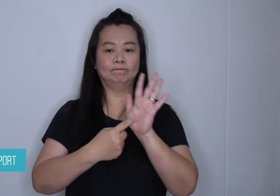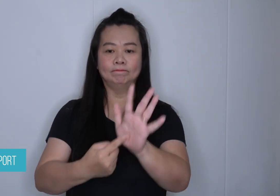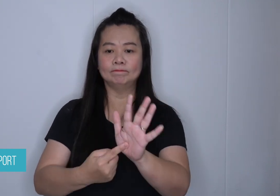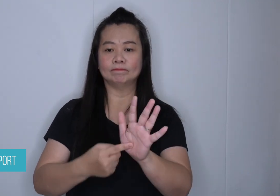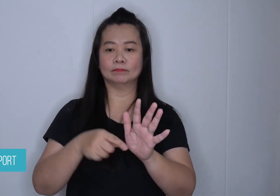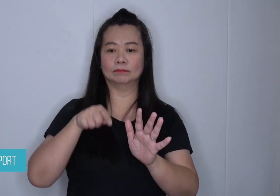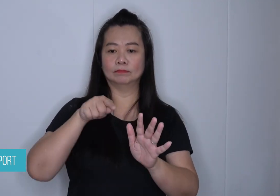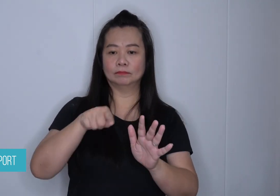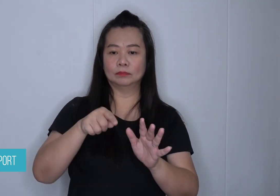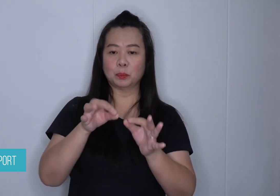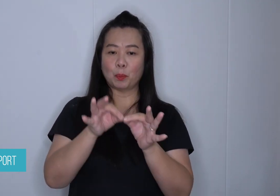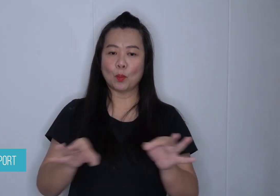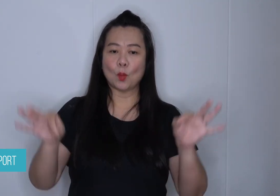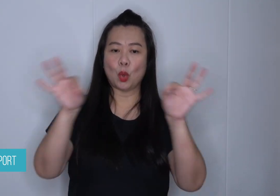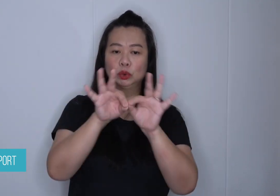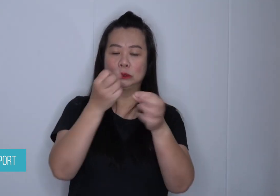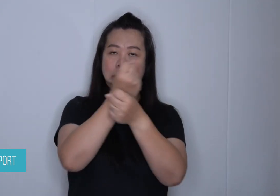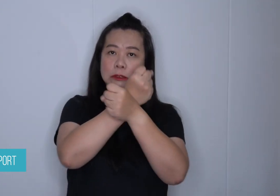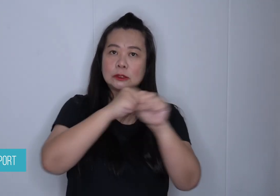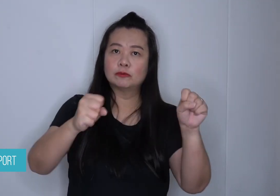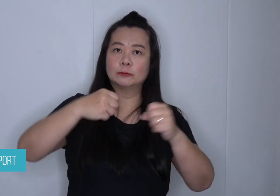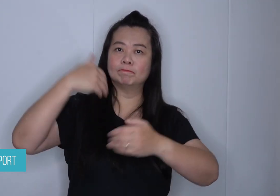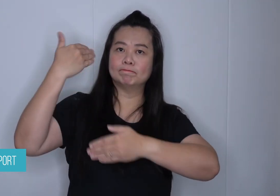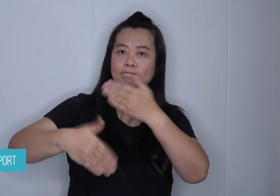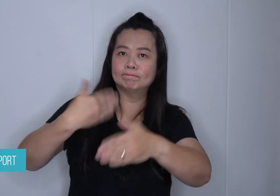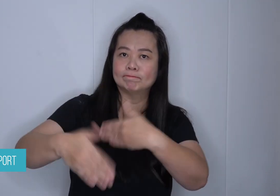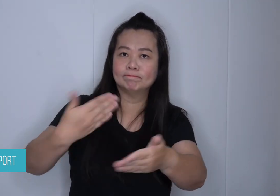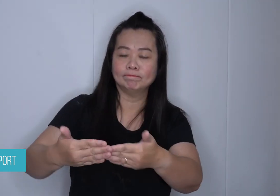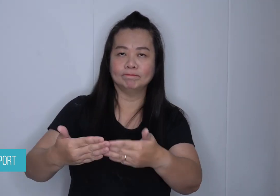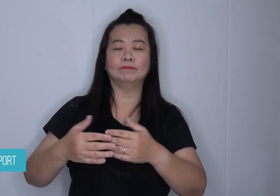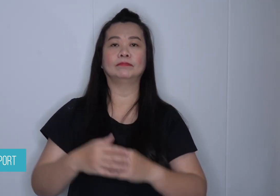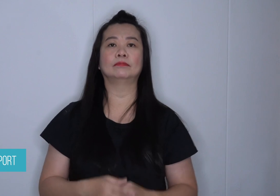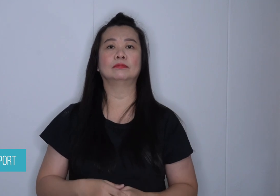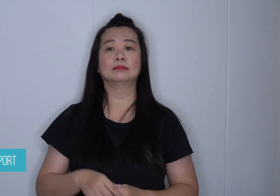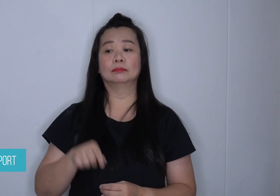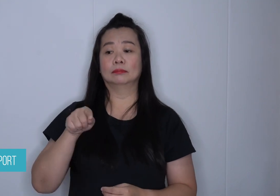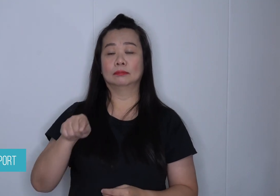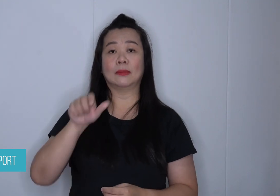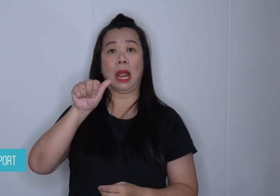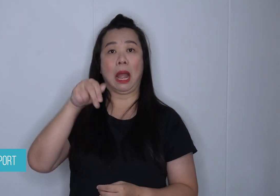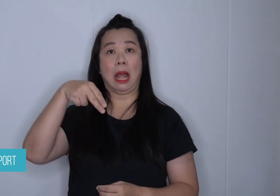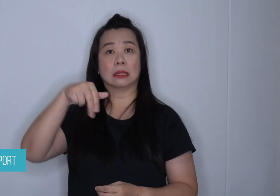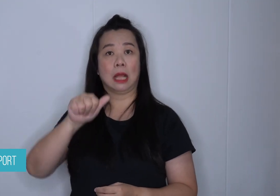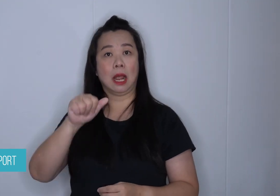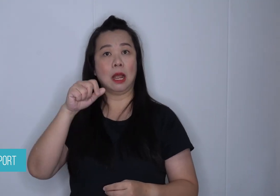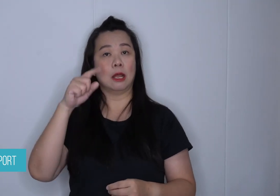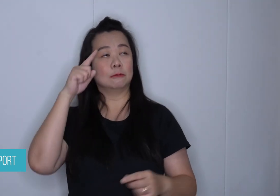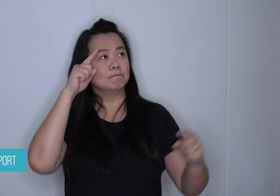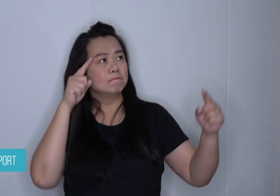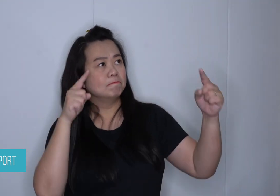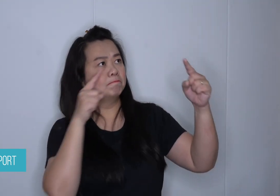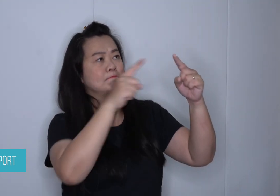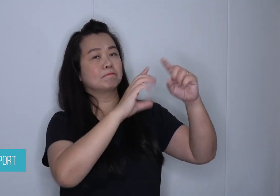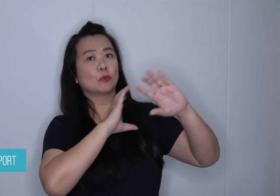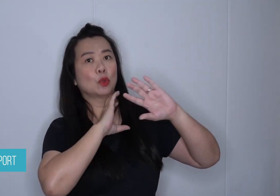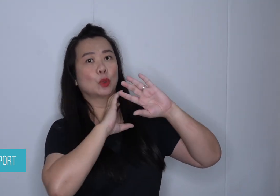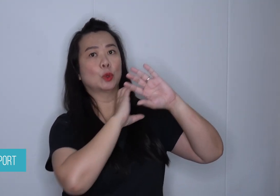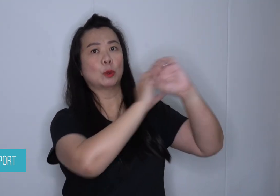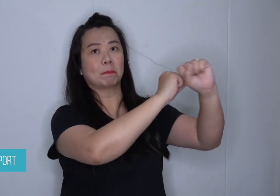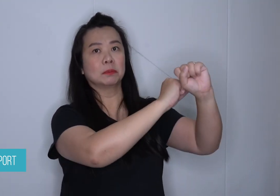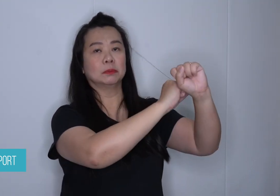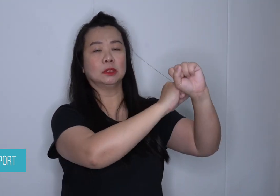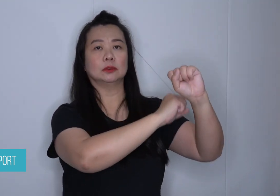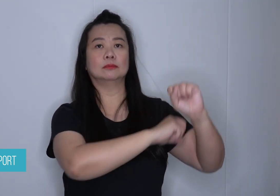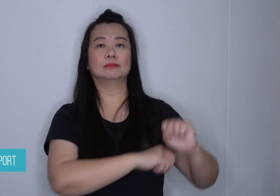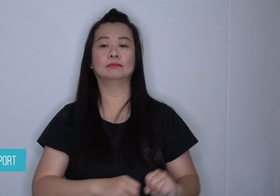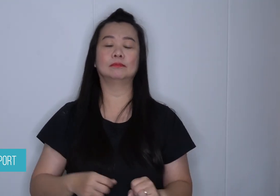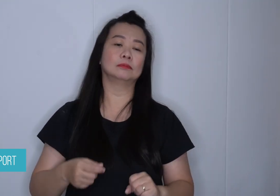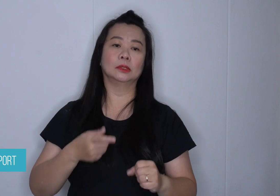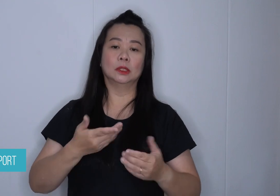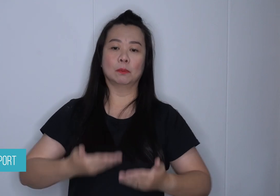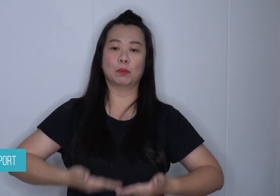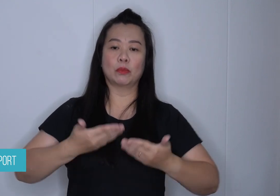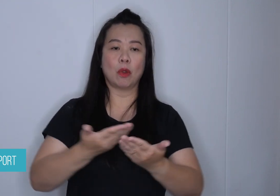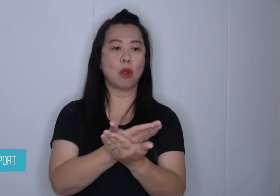of safety protocols. ANA is committed to providing all